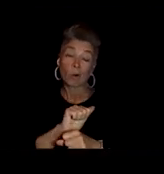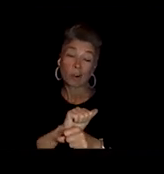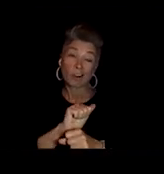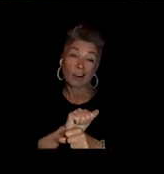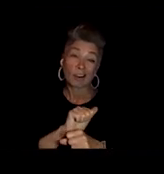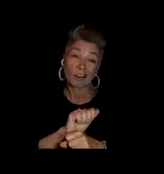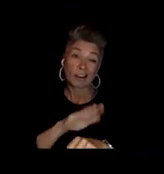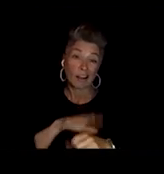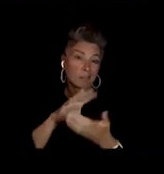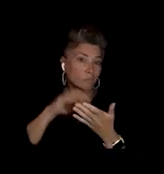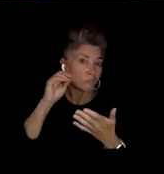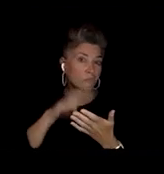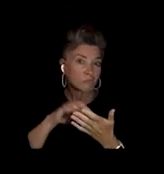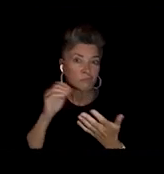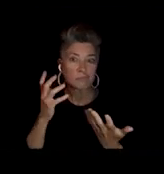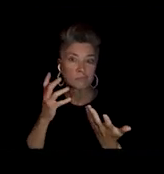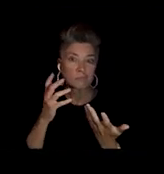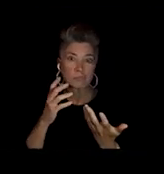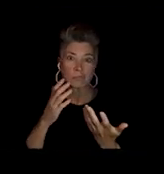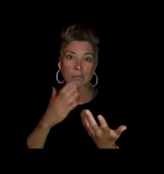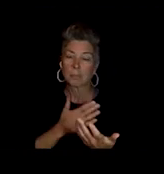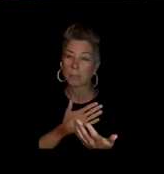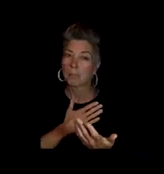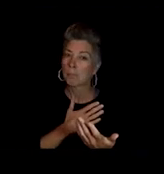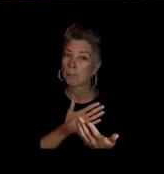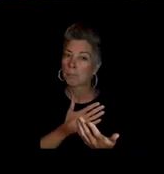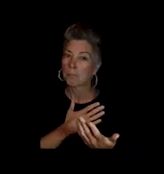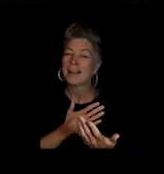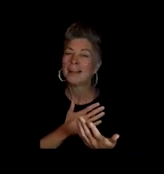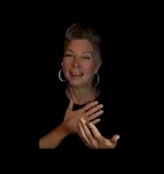I'm trying to get my arms down to, you know, a Beyonce, not a Tina.